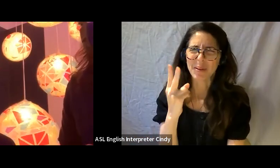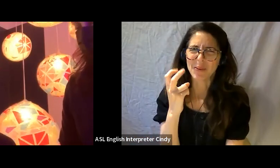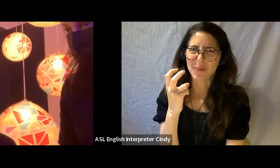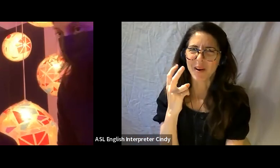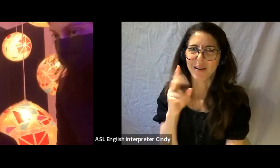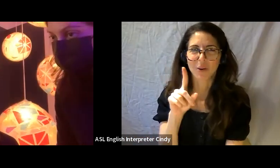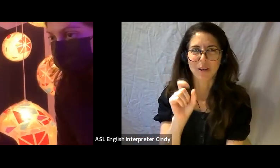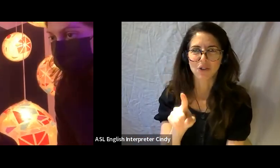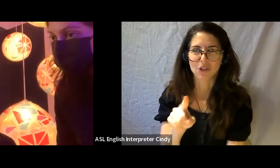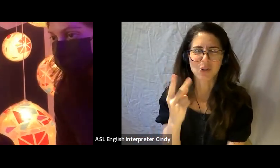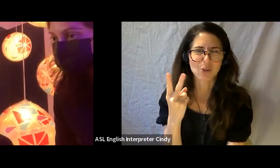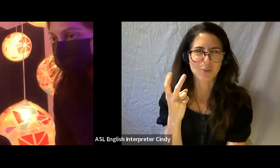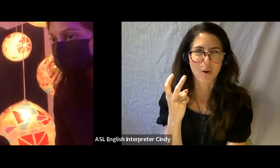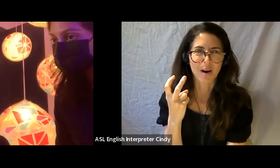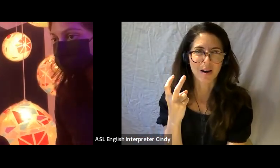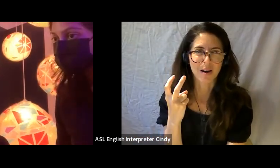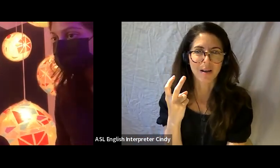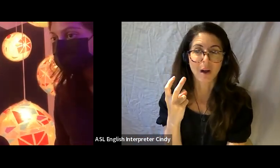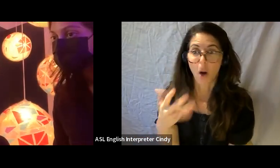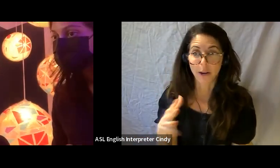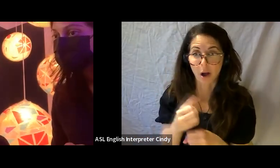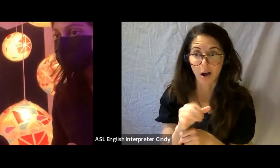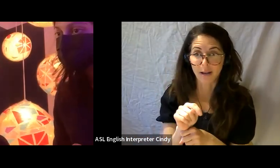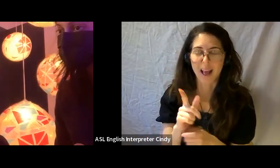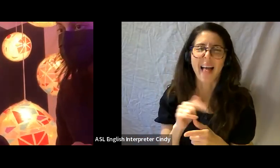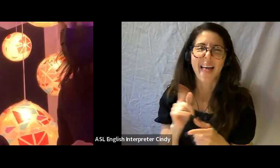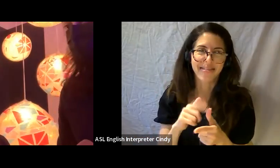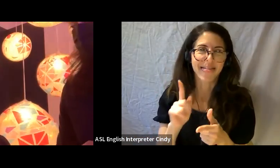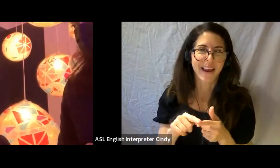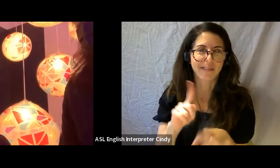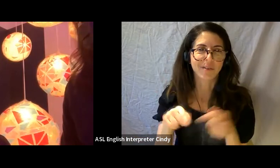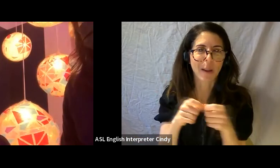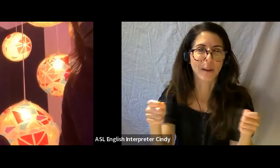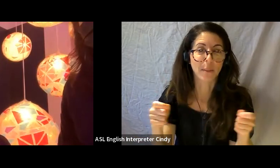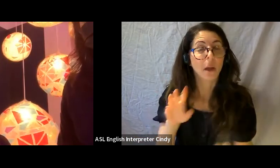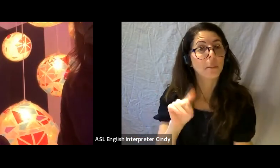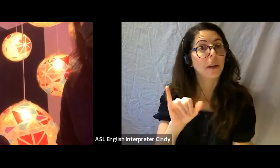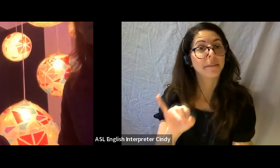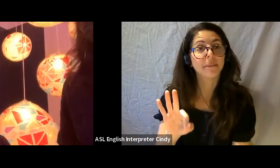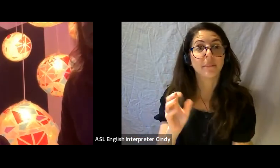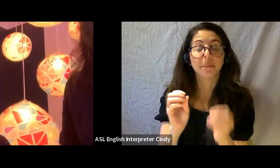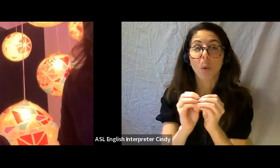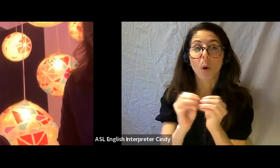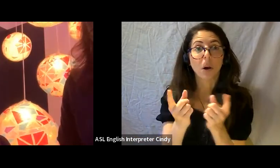Which we’ve received already and then I’ll have to cut it off. But if you do have additional questions we encourage folks to send us an email